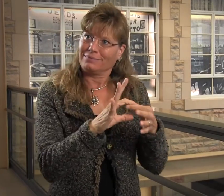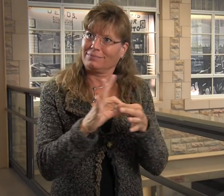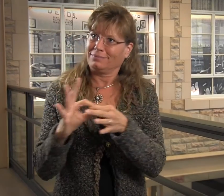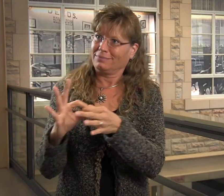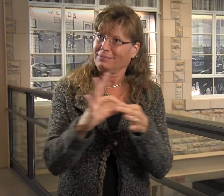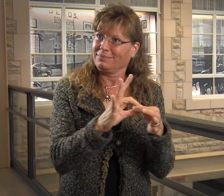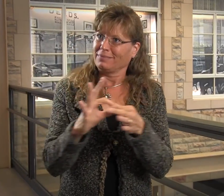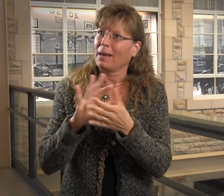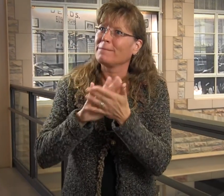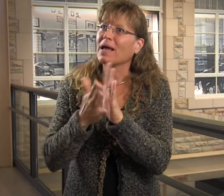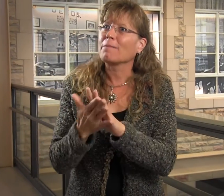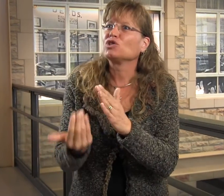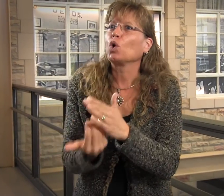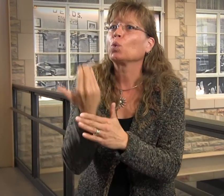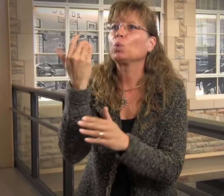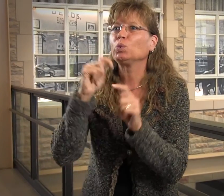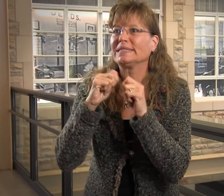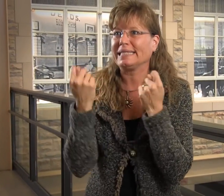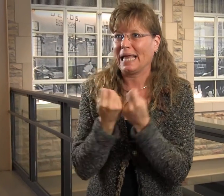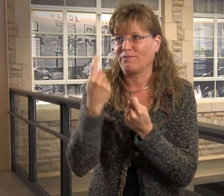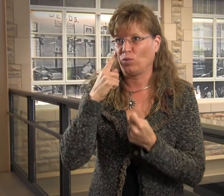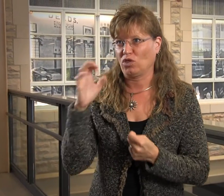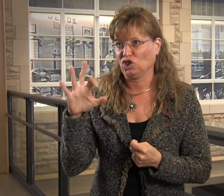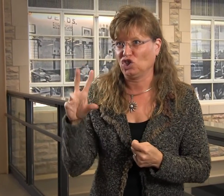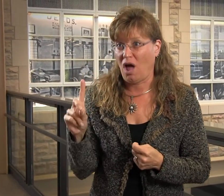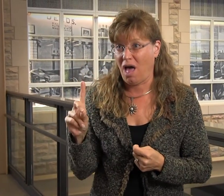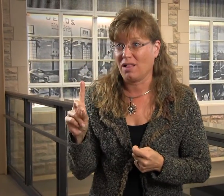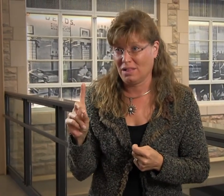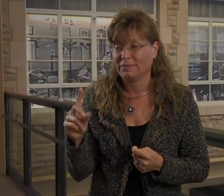parents. They'll have that collaboration and essentially they will become a new team for that child.